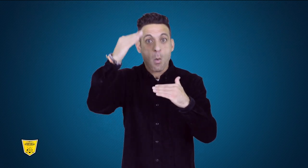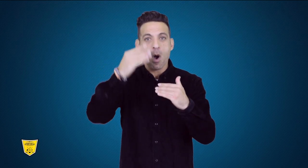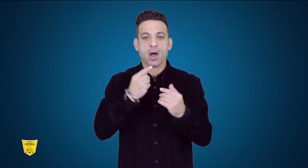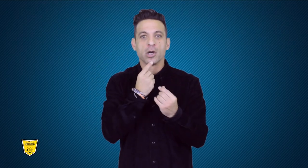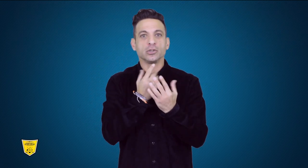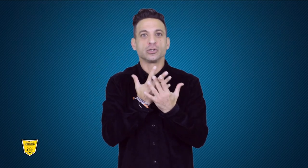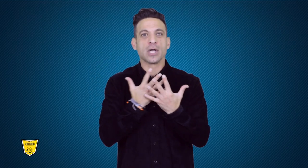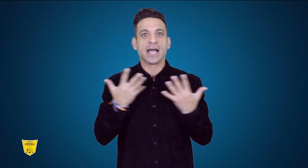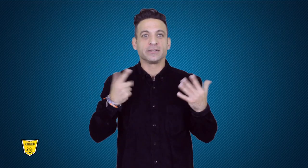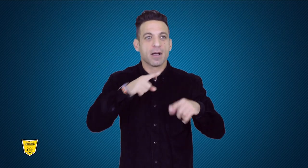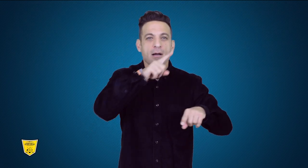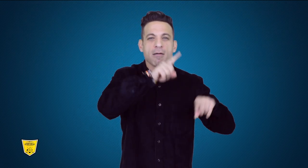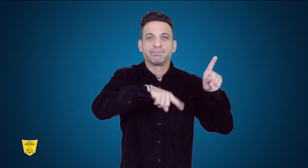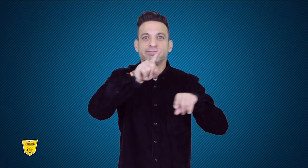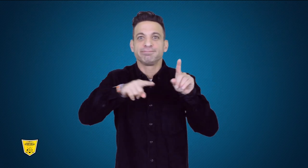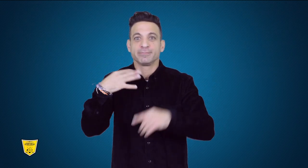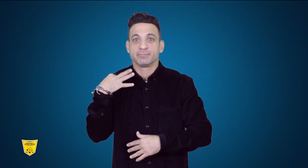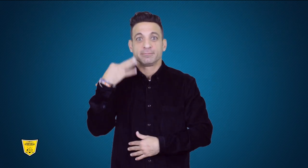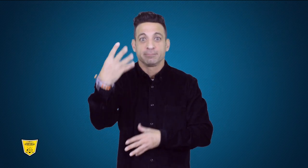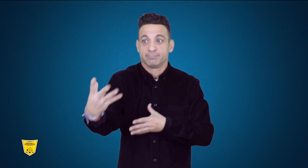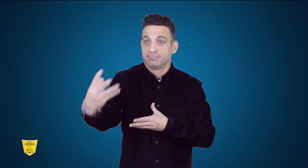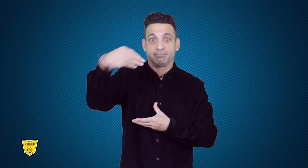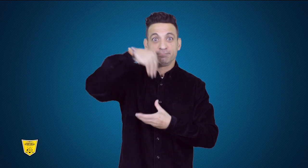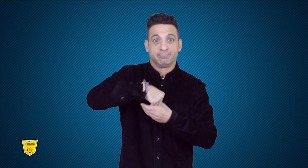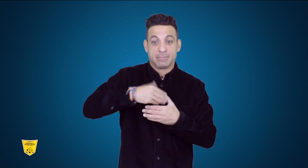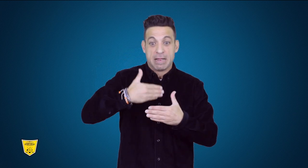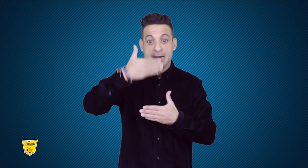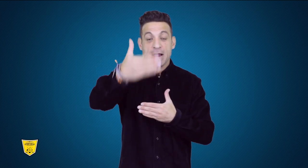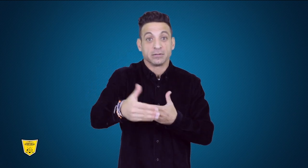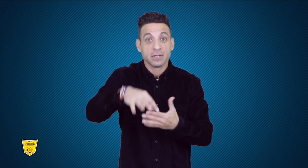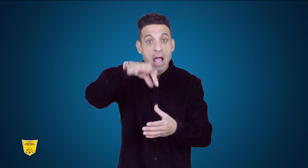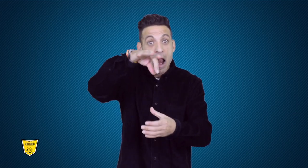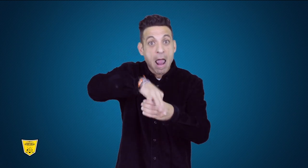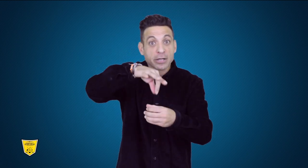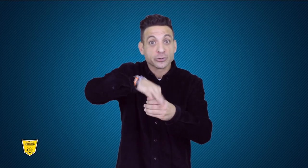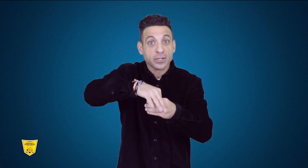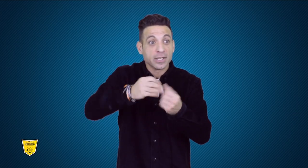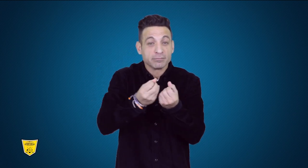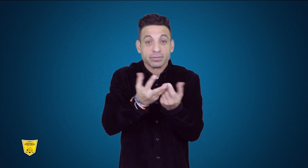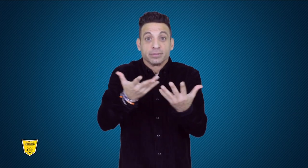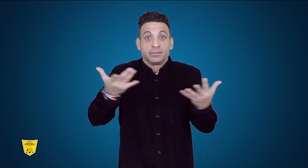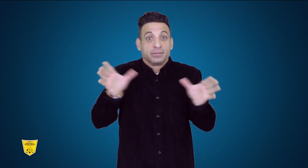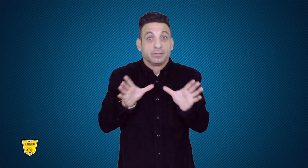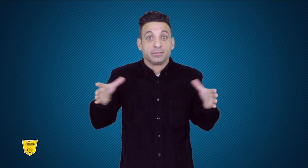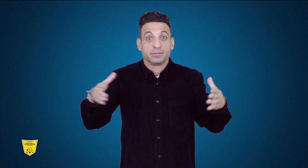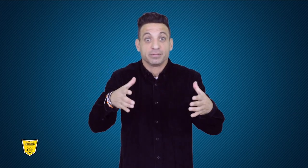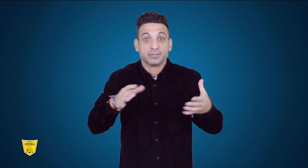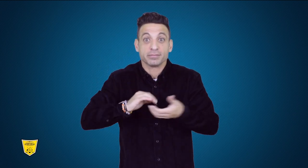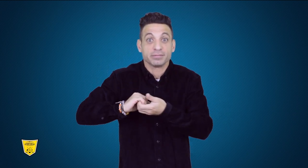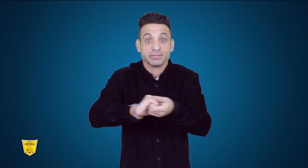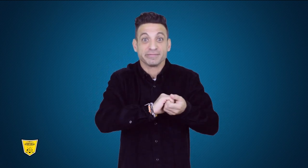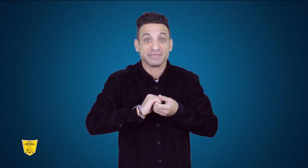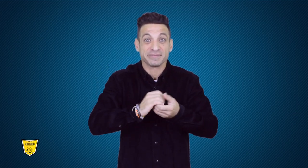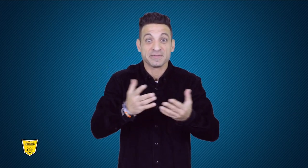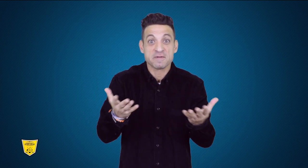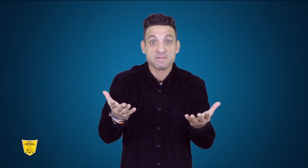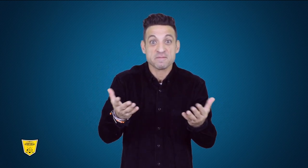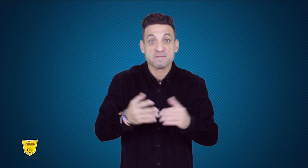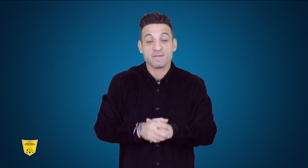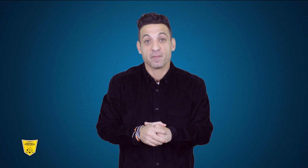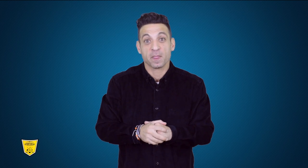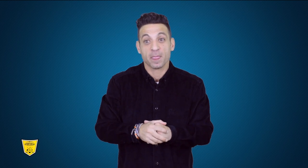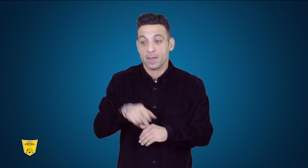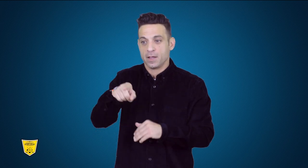Will there be more gender representation at the next election?